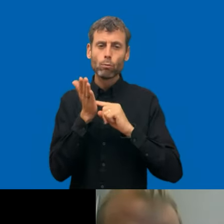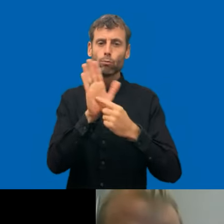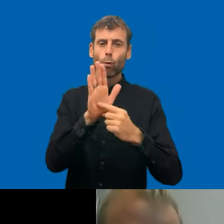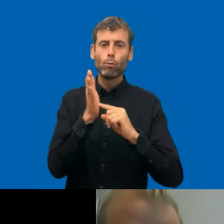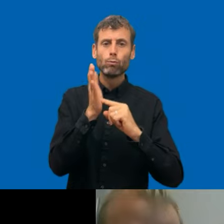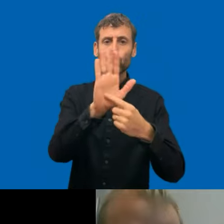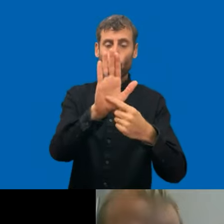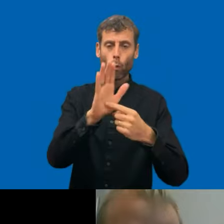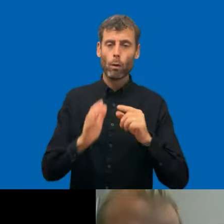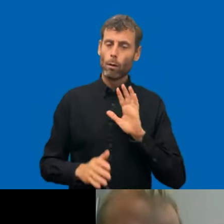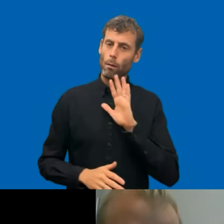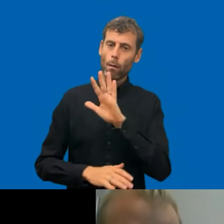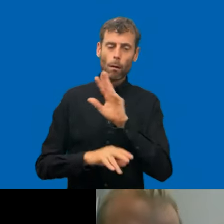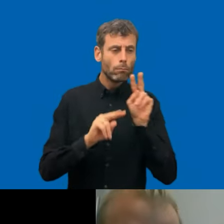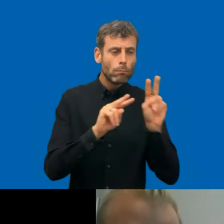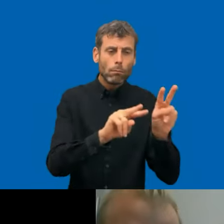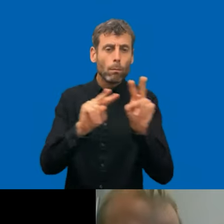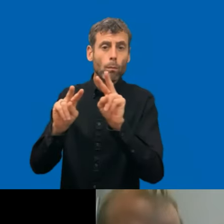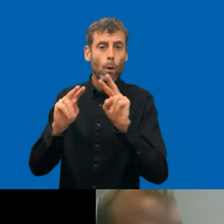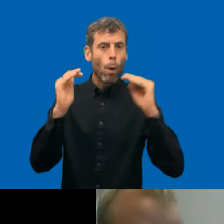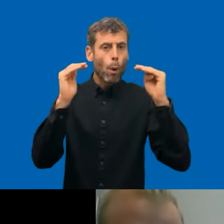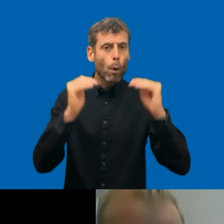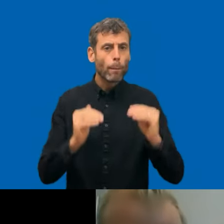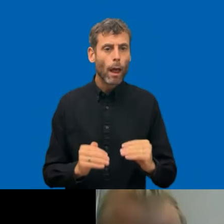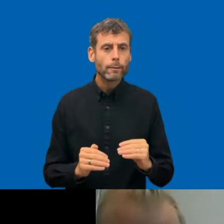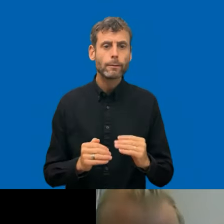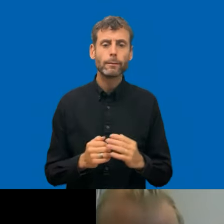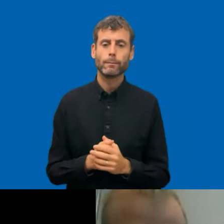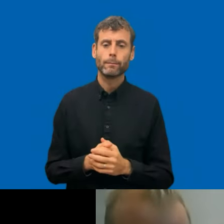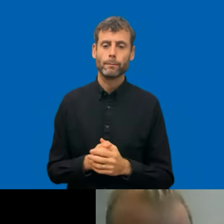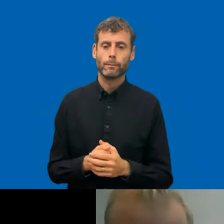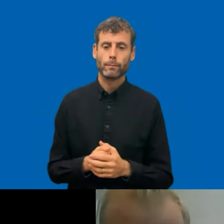share with us your ideas about that. We will try to keep it short. And happy birthday.